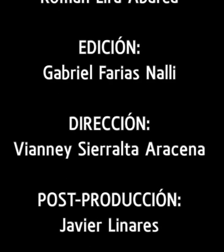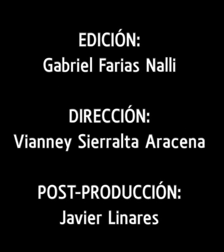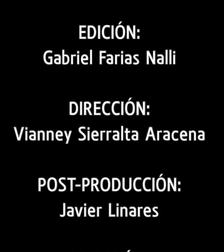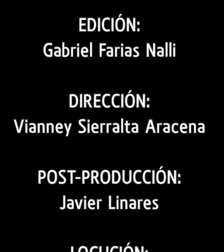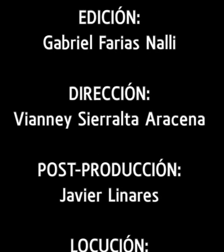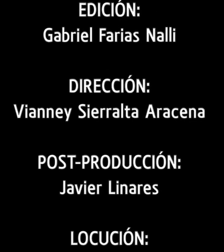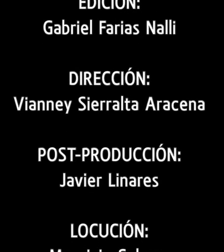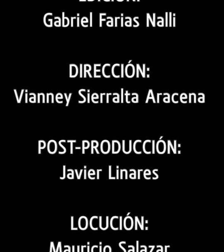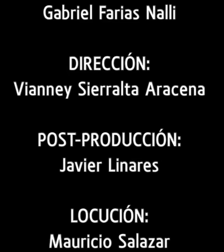Voice-over